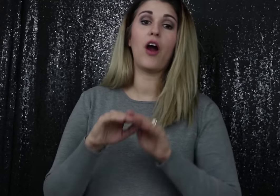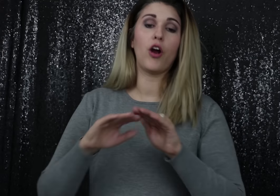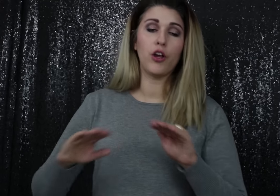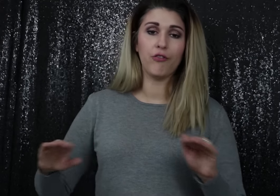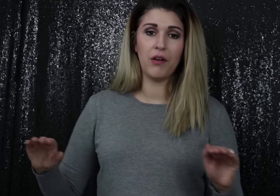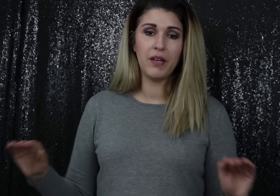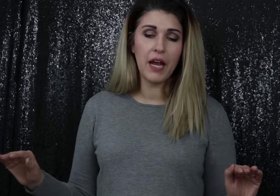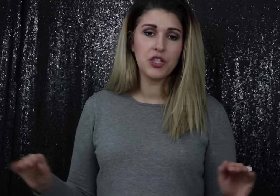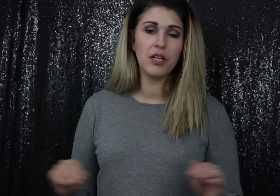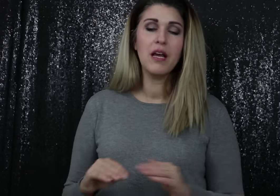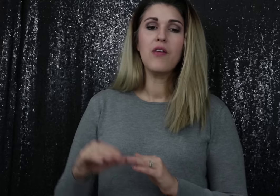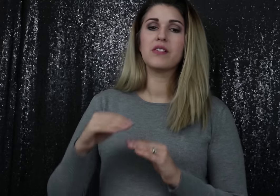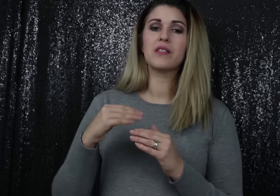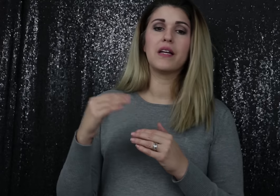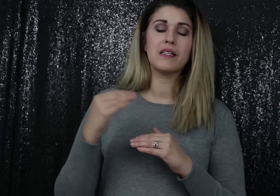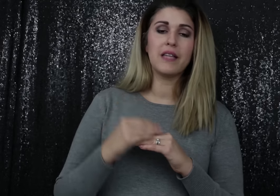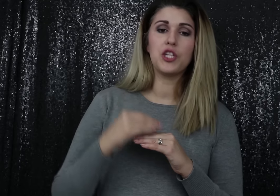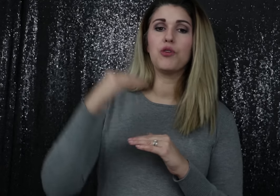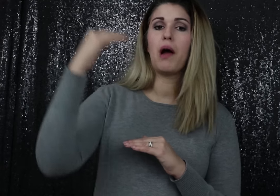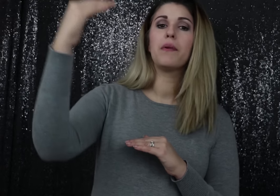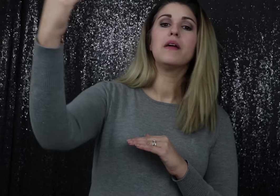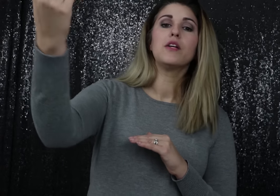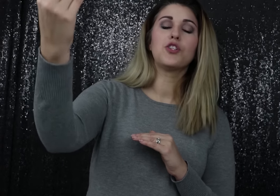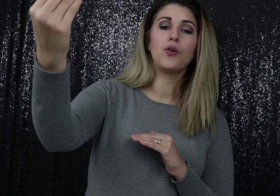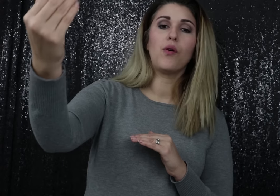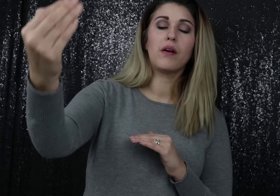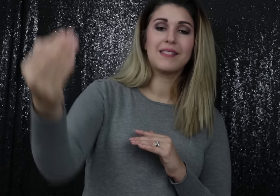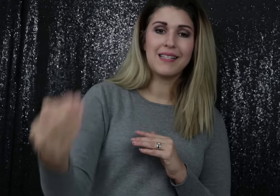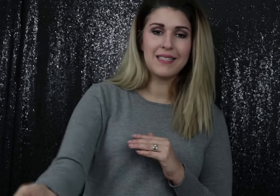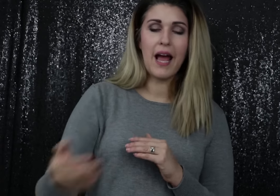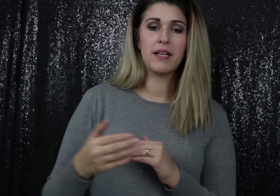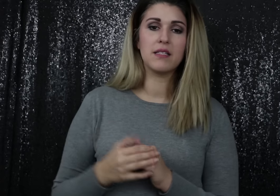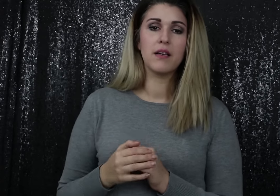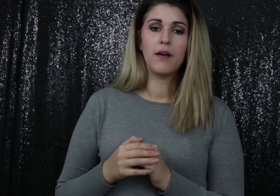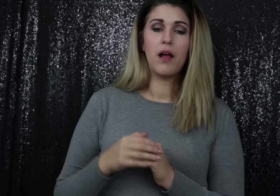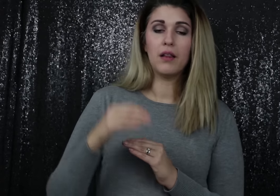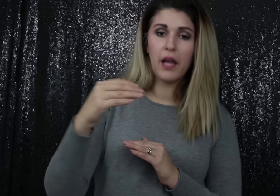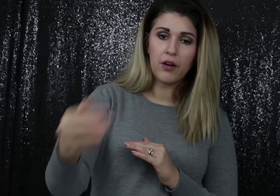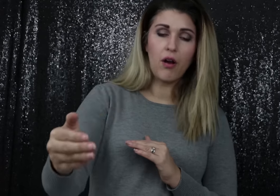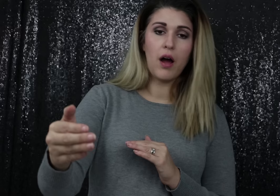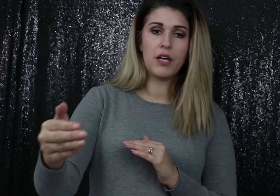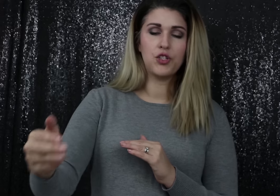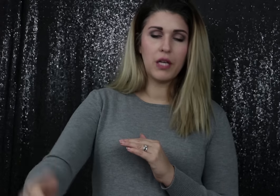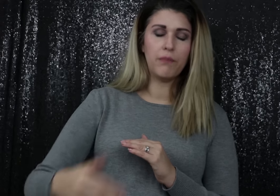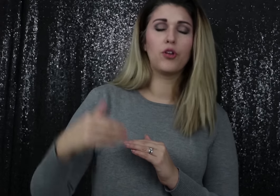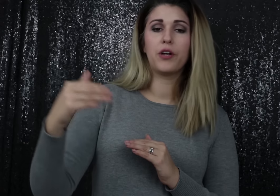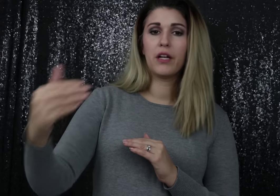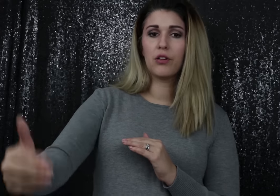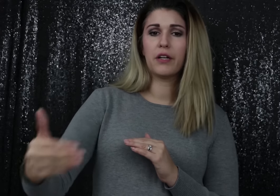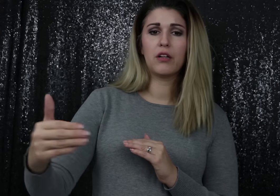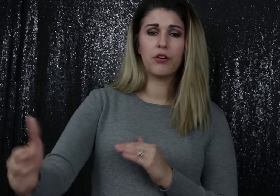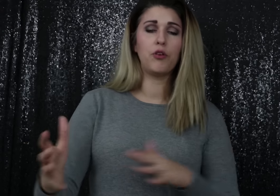they are your foundation. This is going to set you up to success later on. As you keep learning and learning and learning,